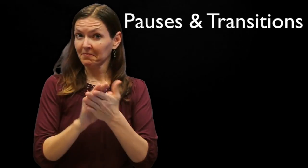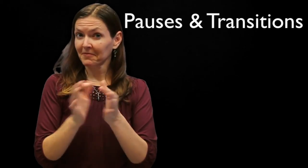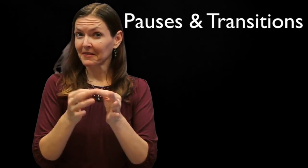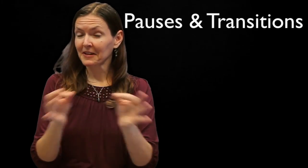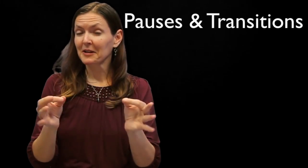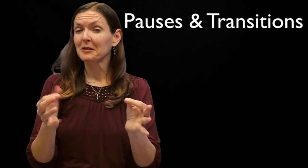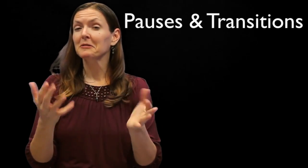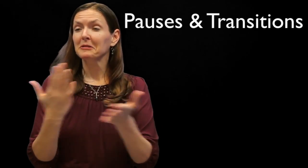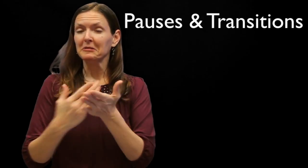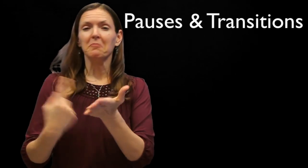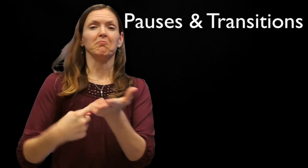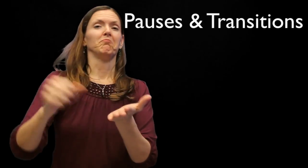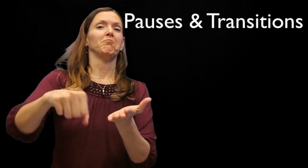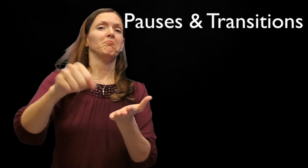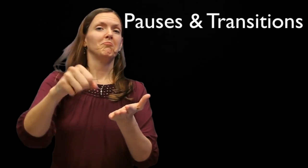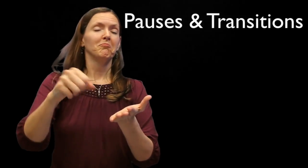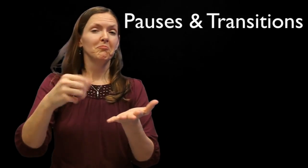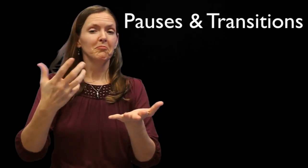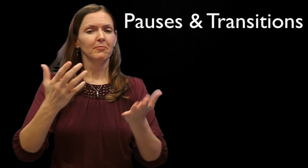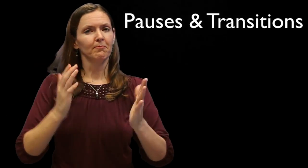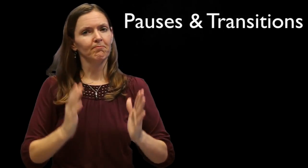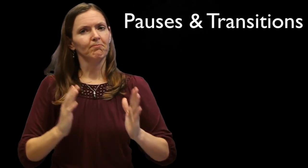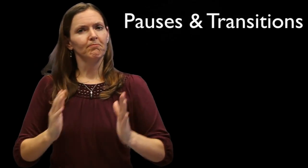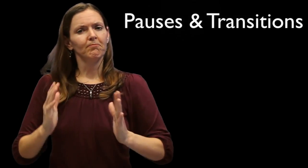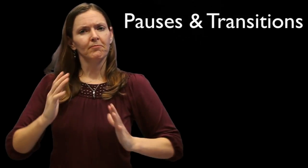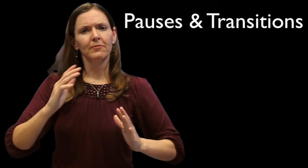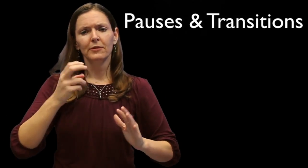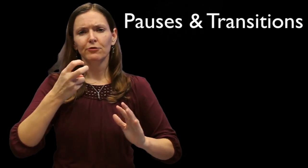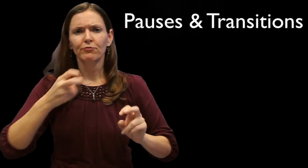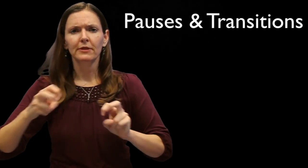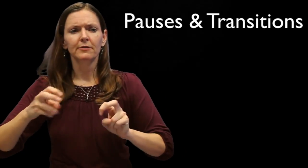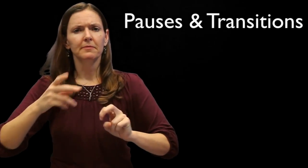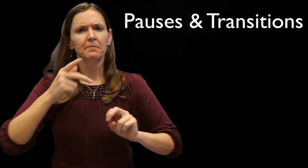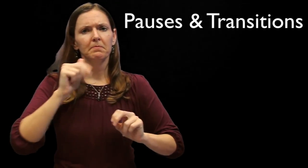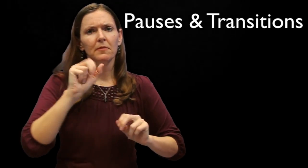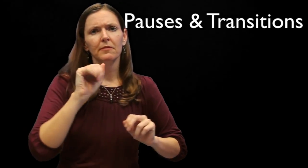Some argue this is an essential component of academic discourses, the salience of the timing of the transitions